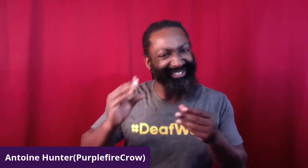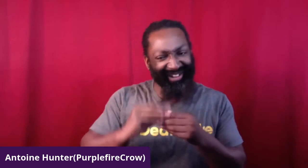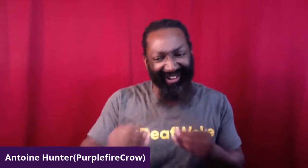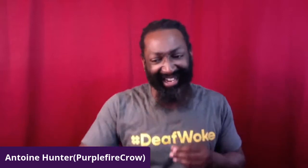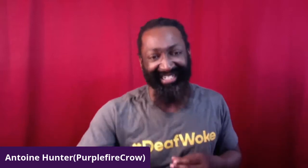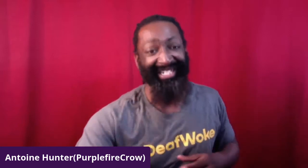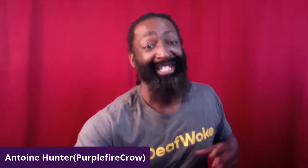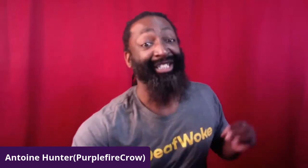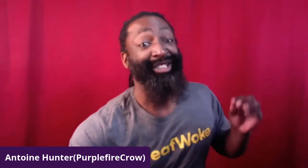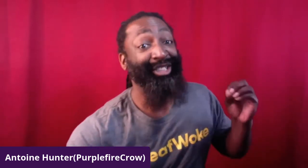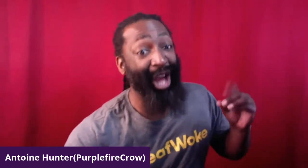So let's welcome CJ himself.